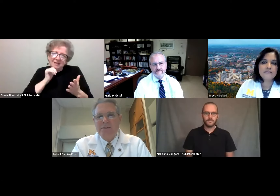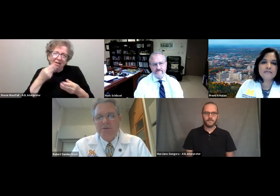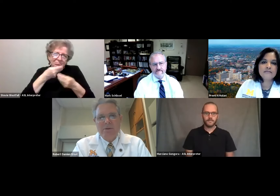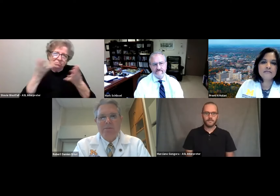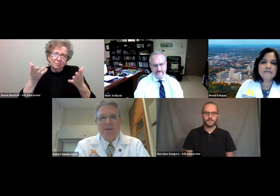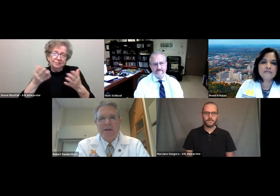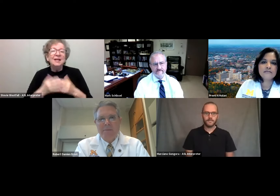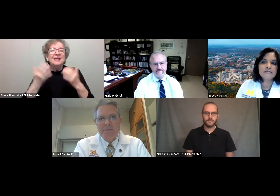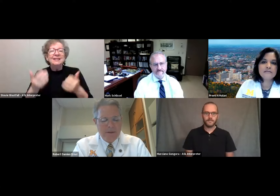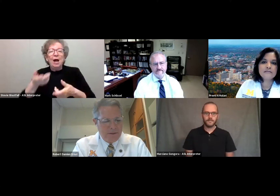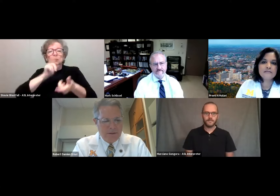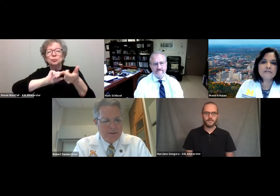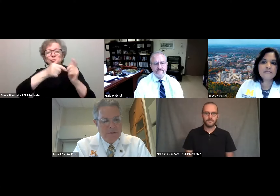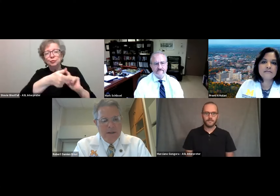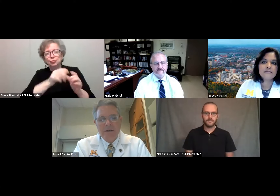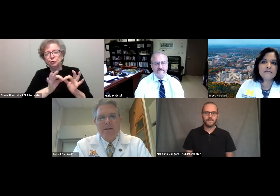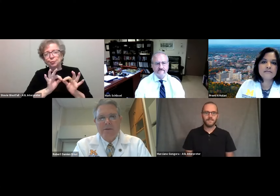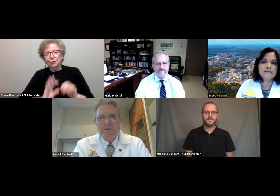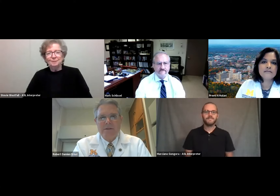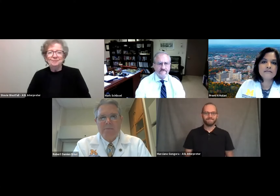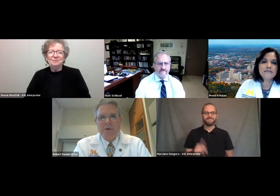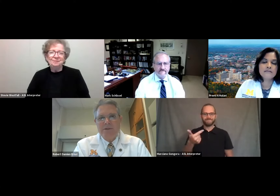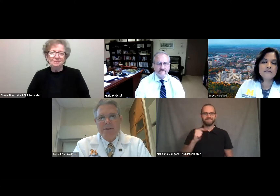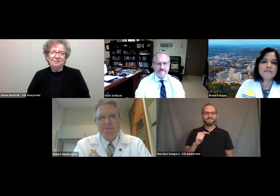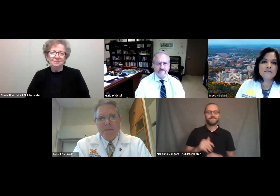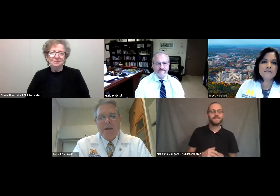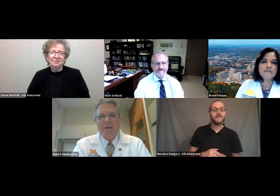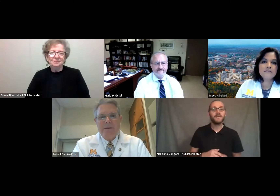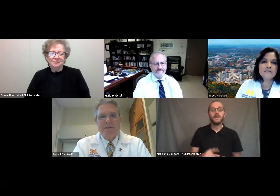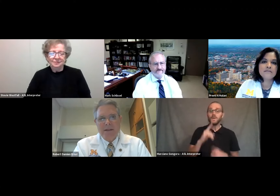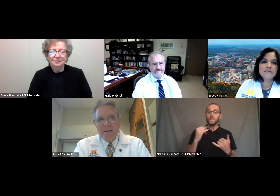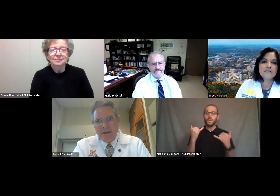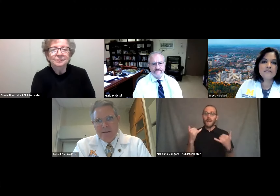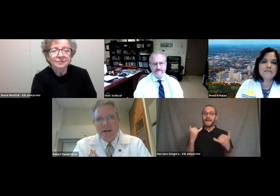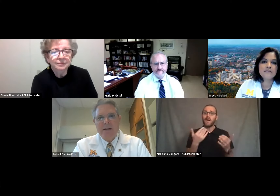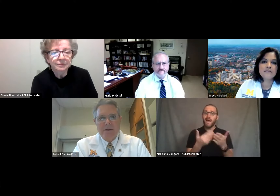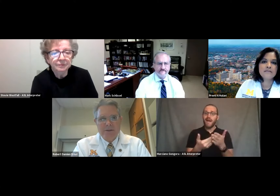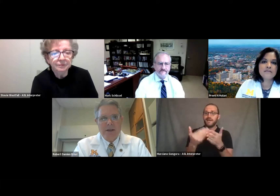alluded to in your opening comments, President Schlissel, you know, there's emerging evidence that in higher education,